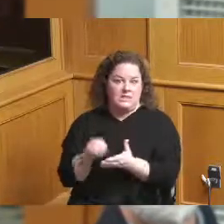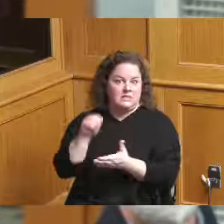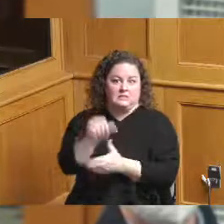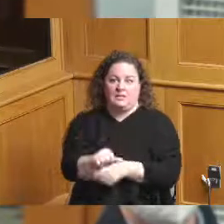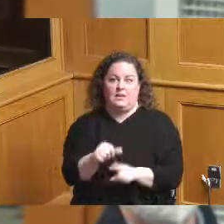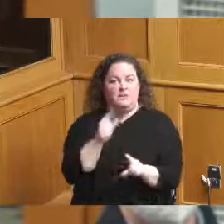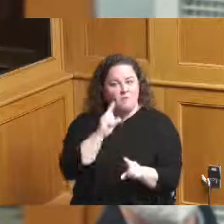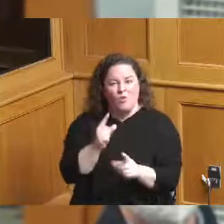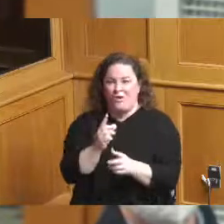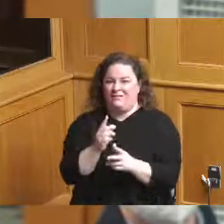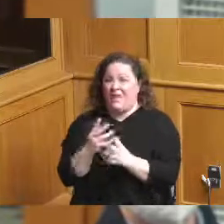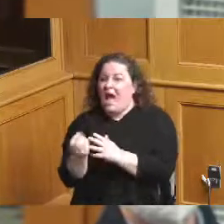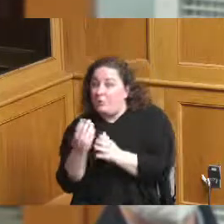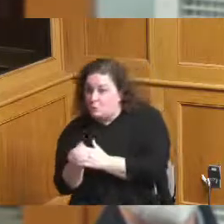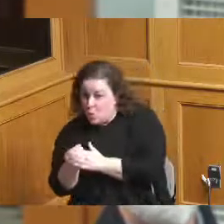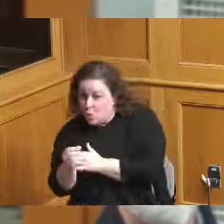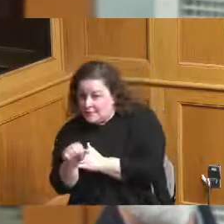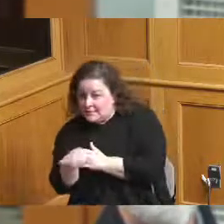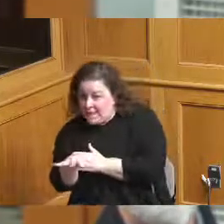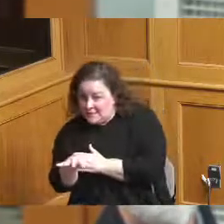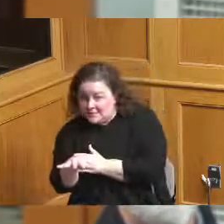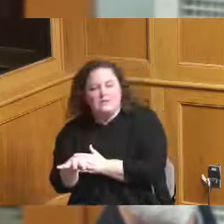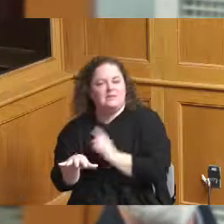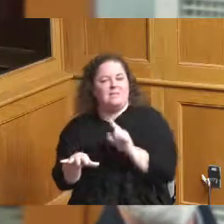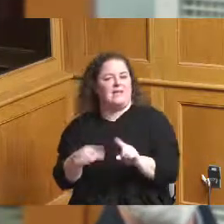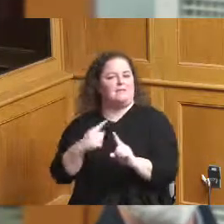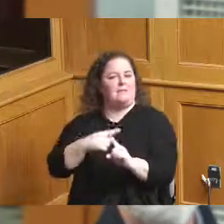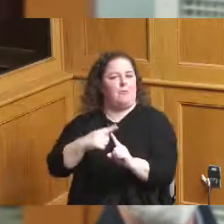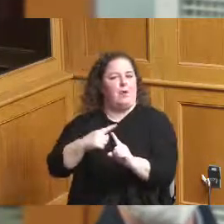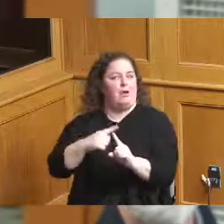space but that's meant to be a temporary thing because I think everyone agrees that long term